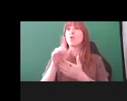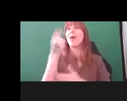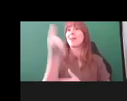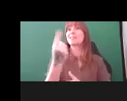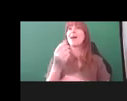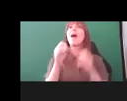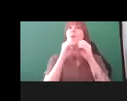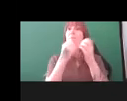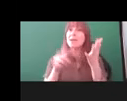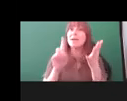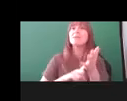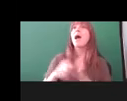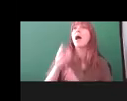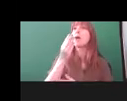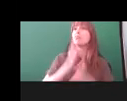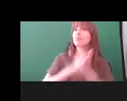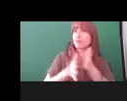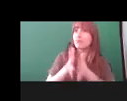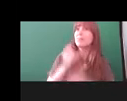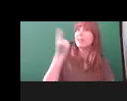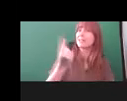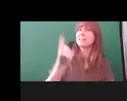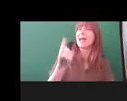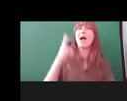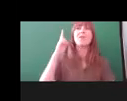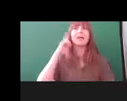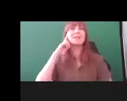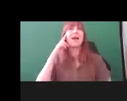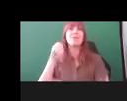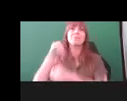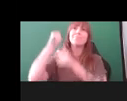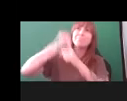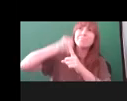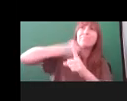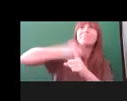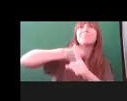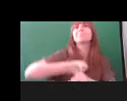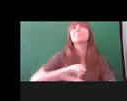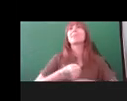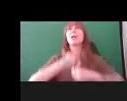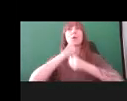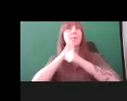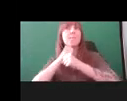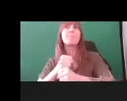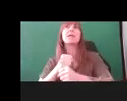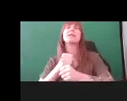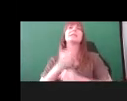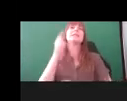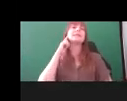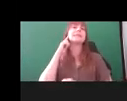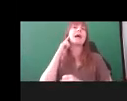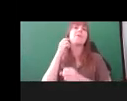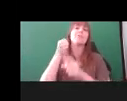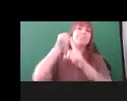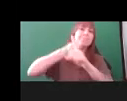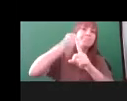and was very passionate about deaf activism and is a kind of committed deaf campaigner as well. This